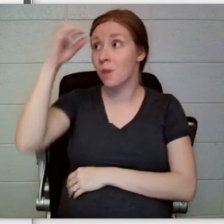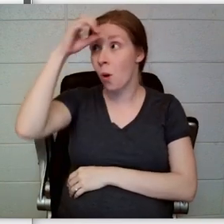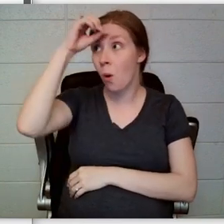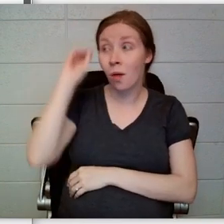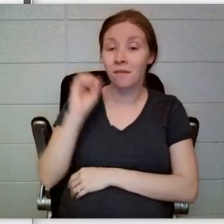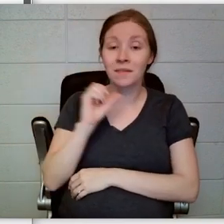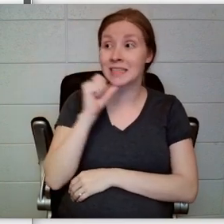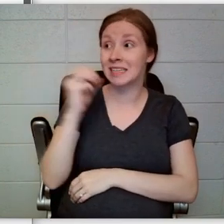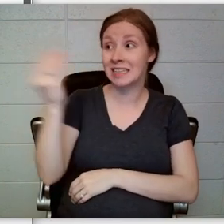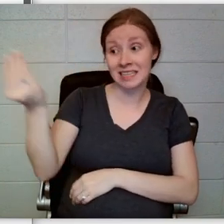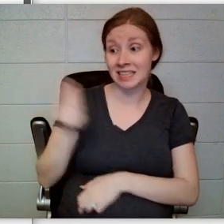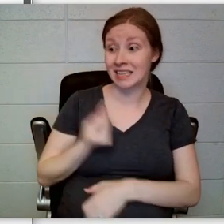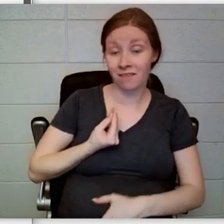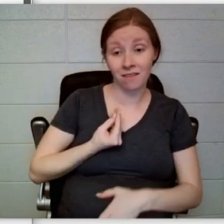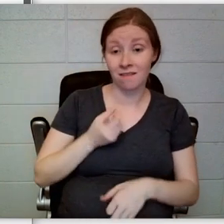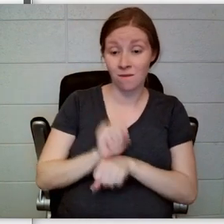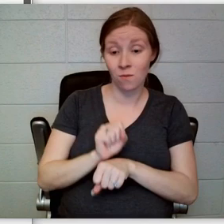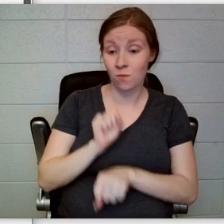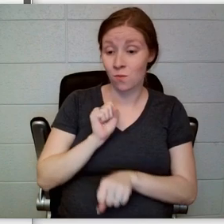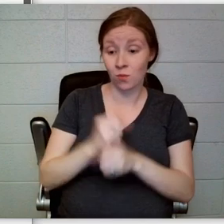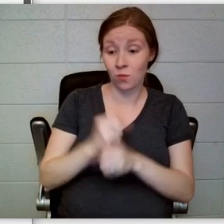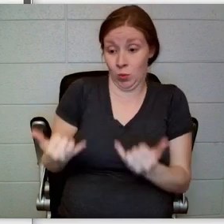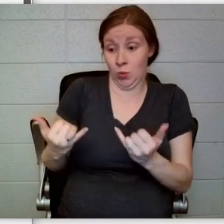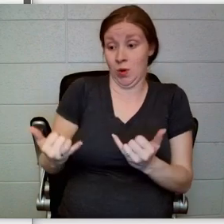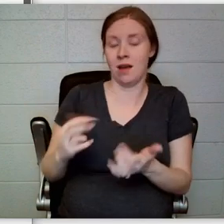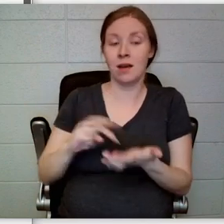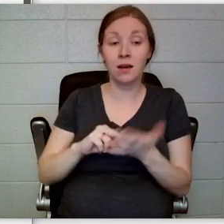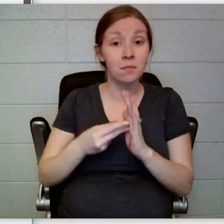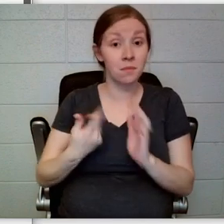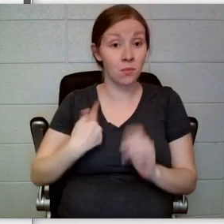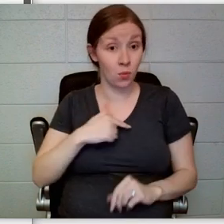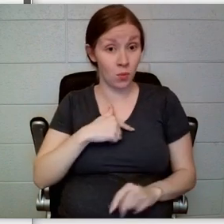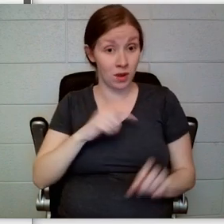are free to visit Justice Strauss and her library.”